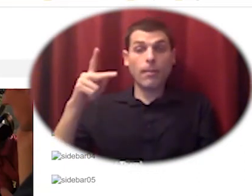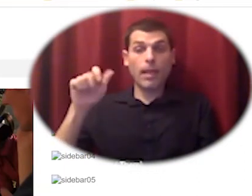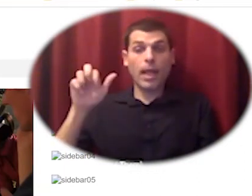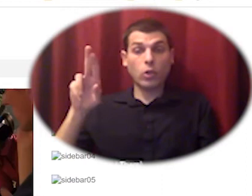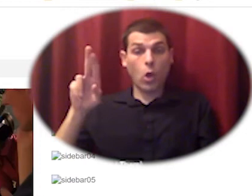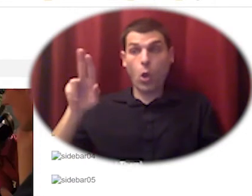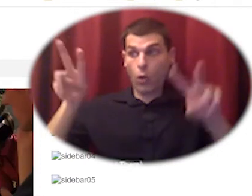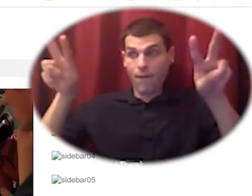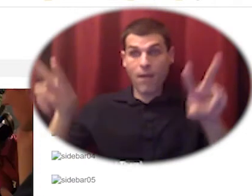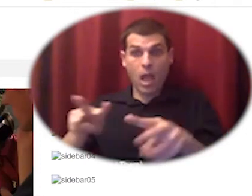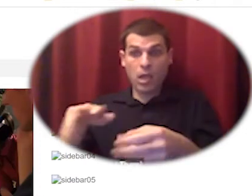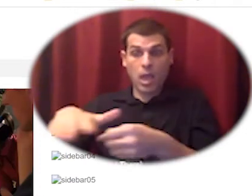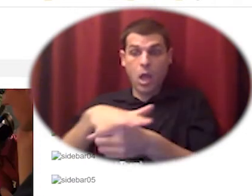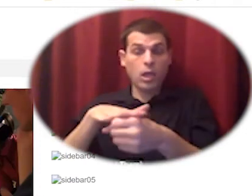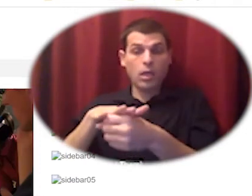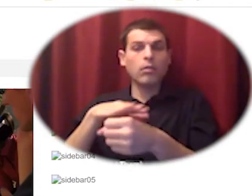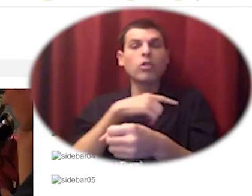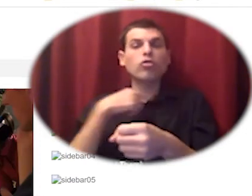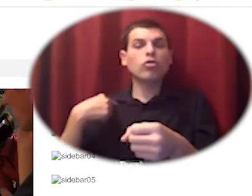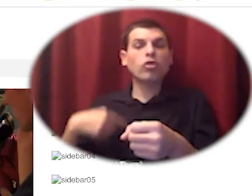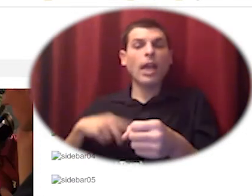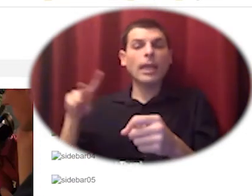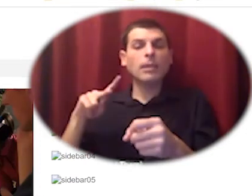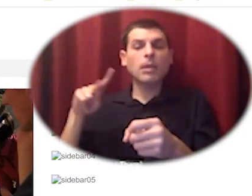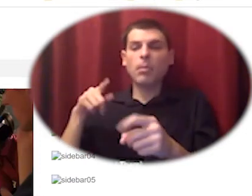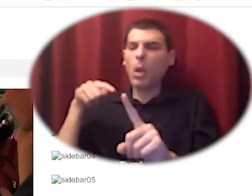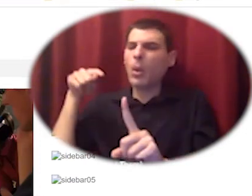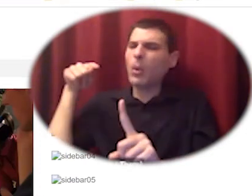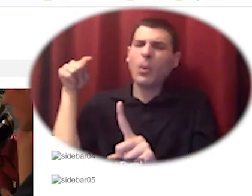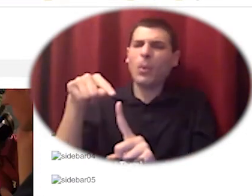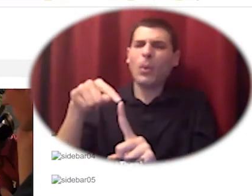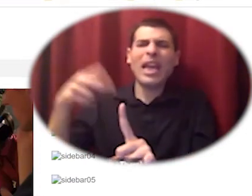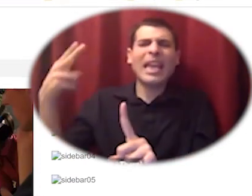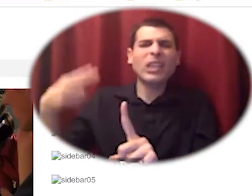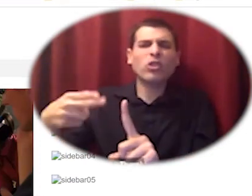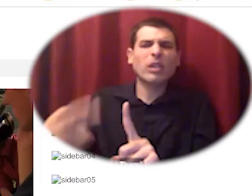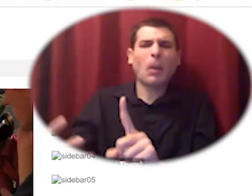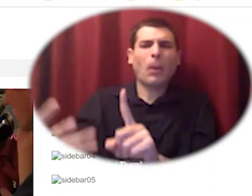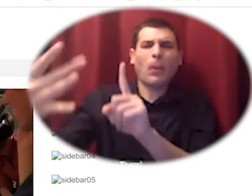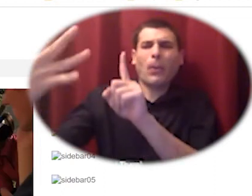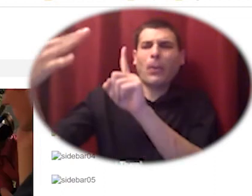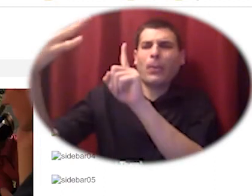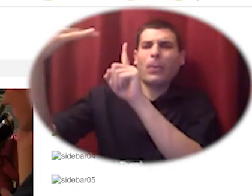where for so long communities began there in china and that area has been degraded